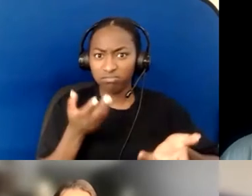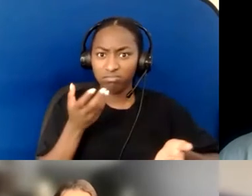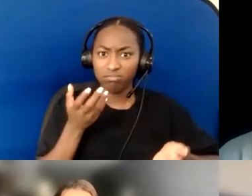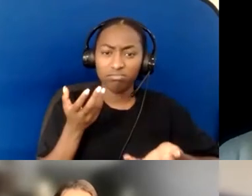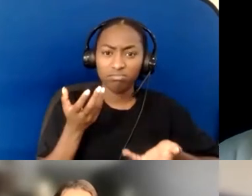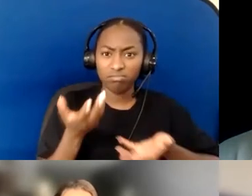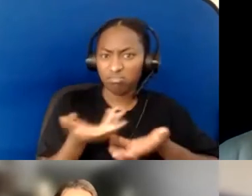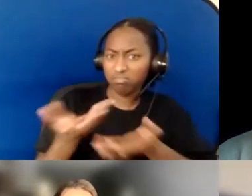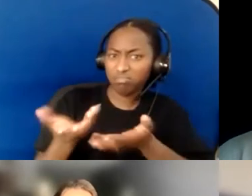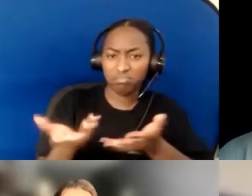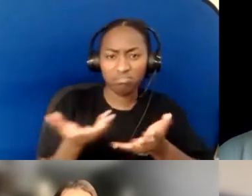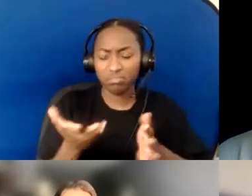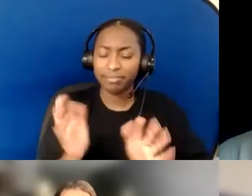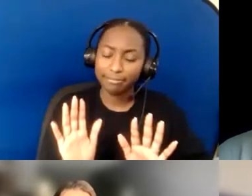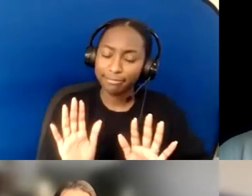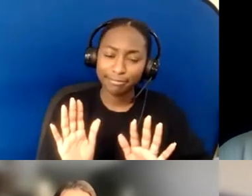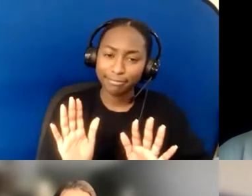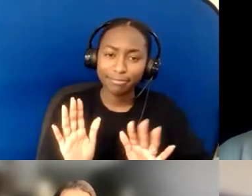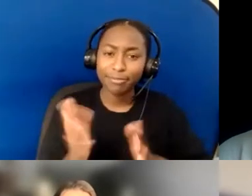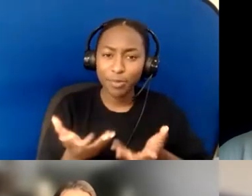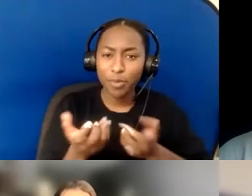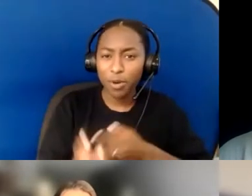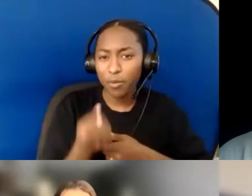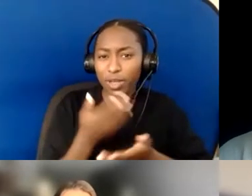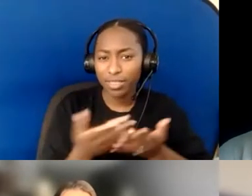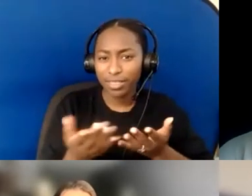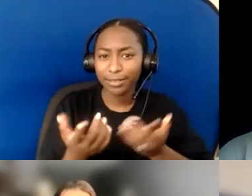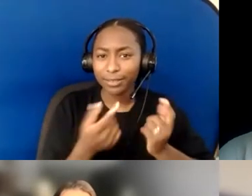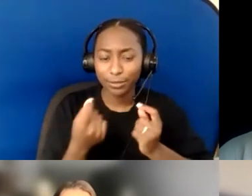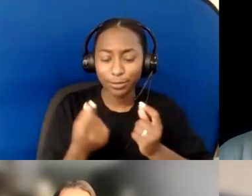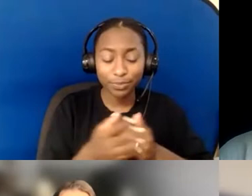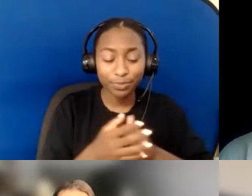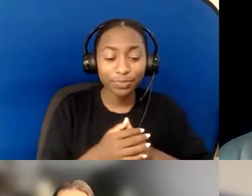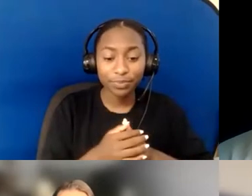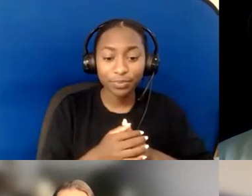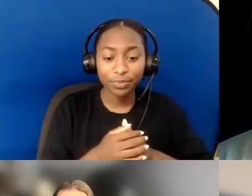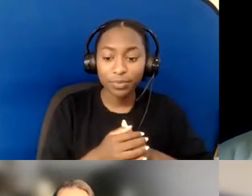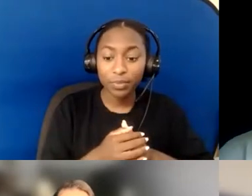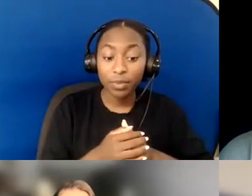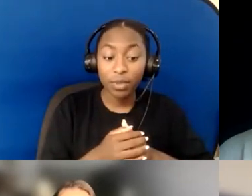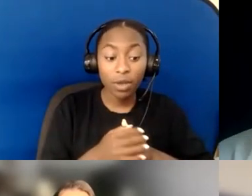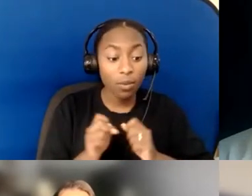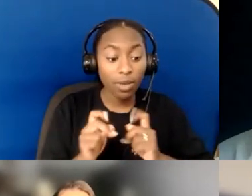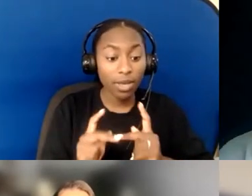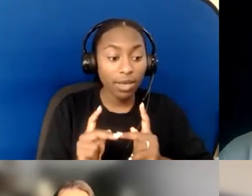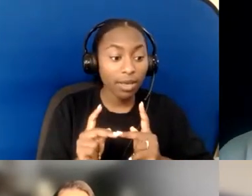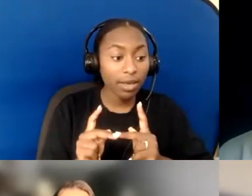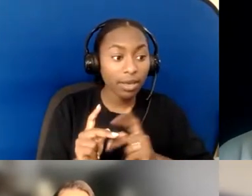Thank you. Victoria or Judy, do either of you— Victoria, you are next on the list; Judy, you're on deck. Did either of you have anything